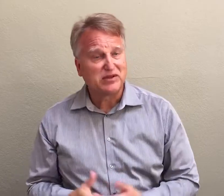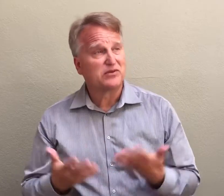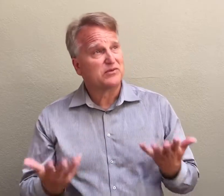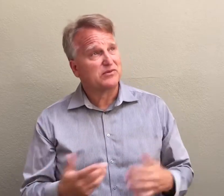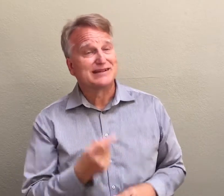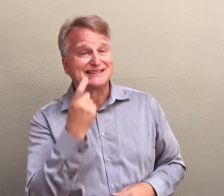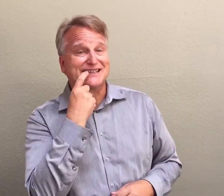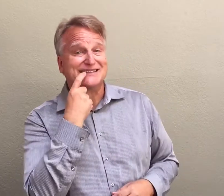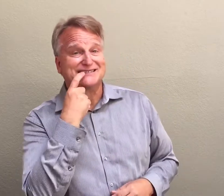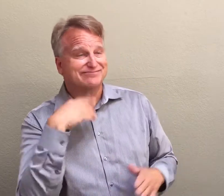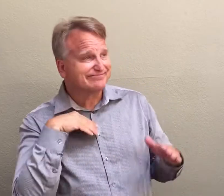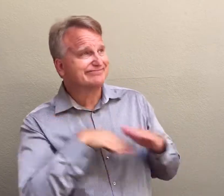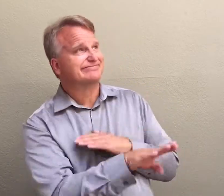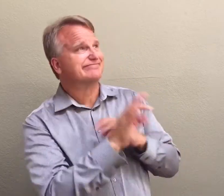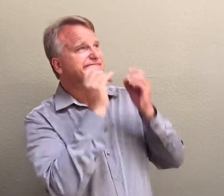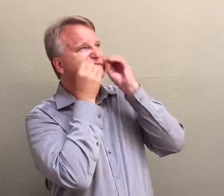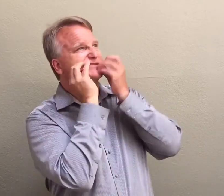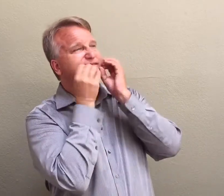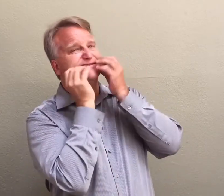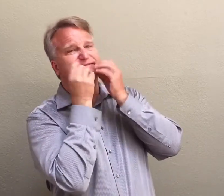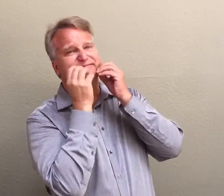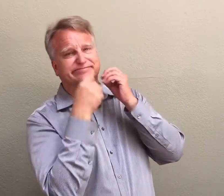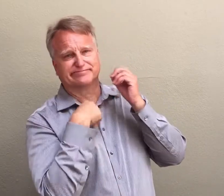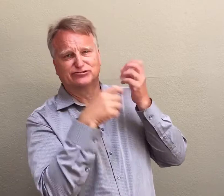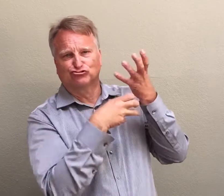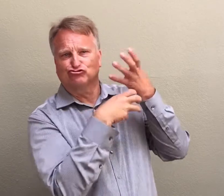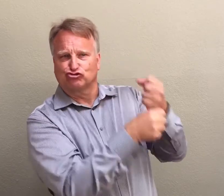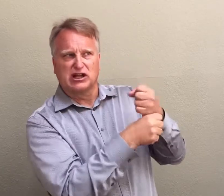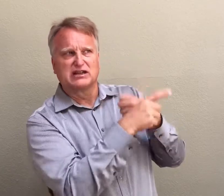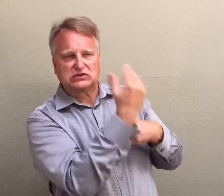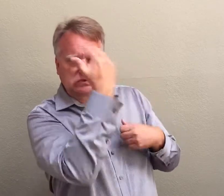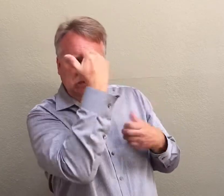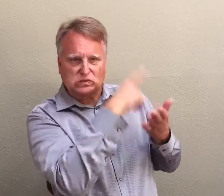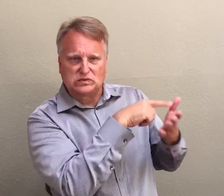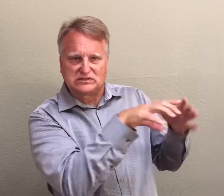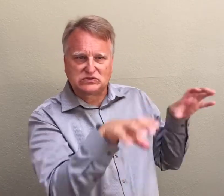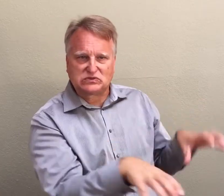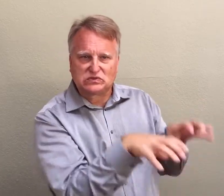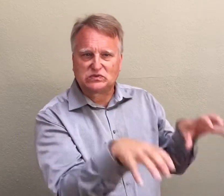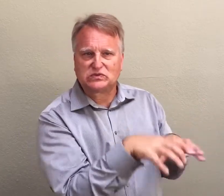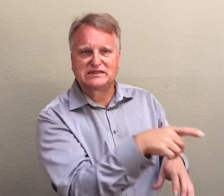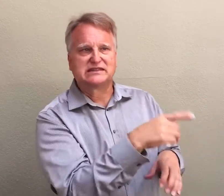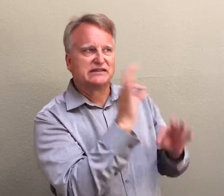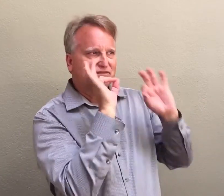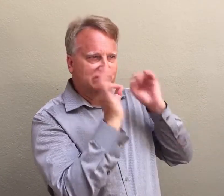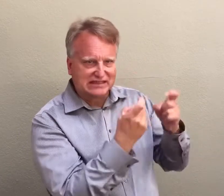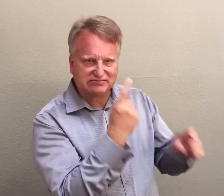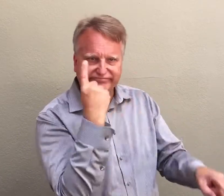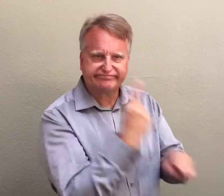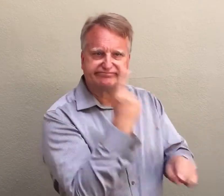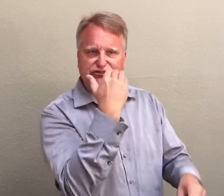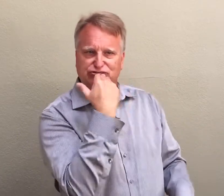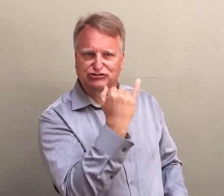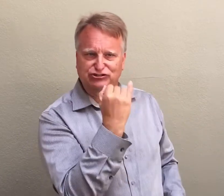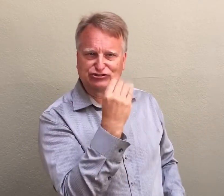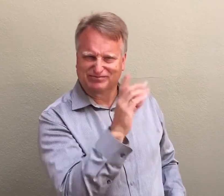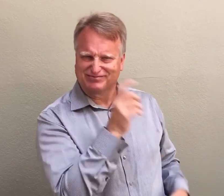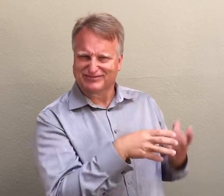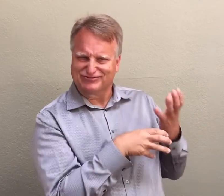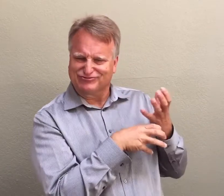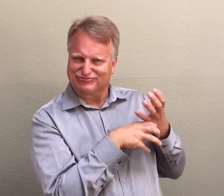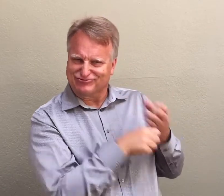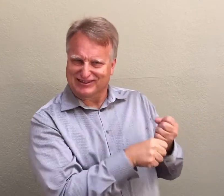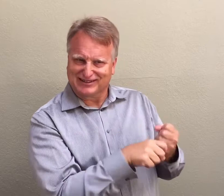Another example is when you go in to see a dentist, you need to trust the dentist to know exactly what needs to be done and will do a good job with your teeth.